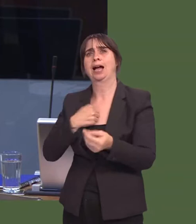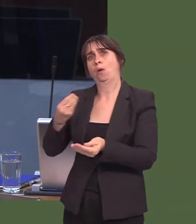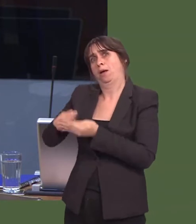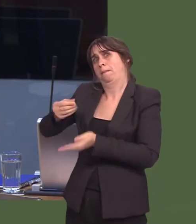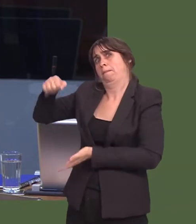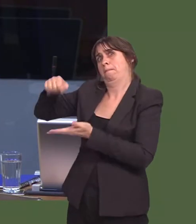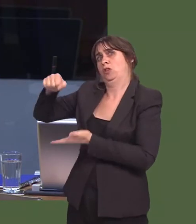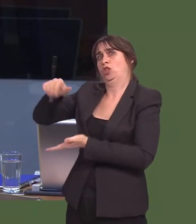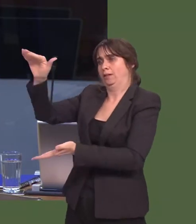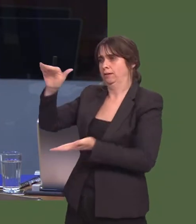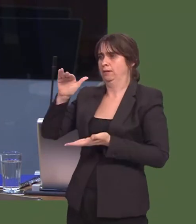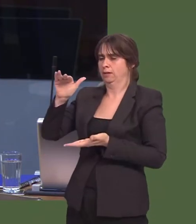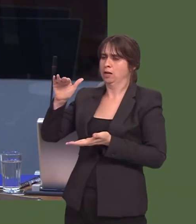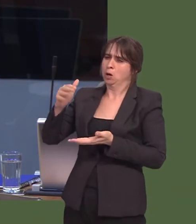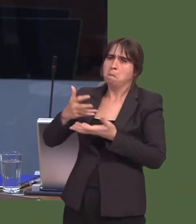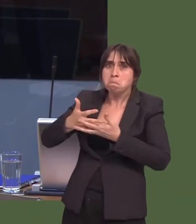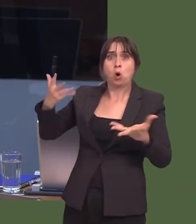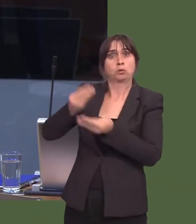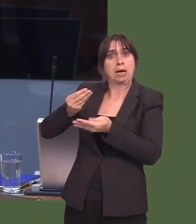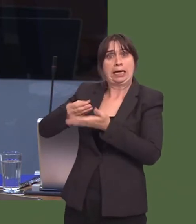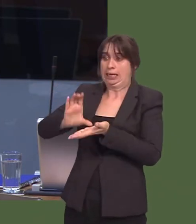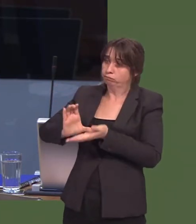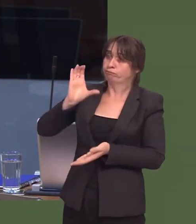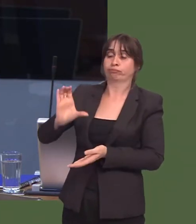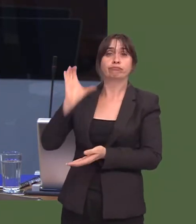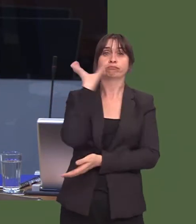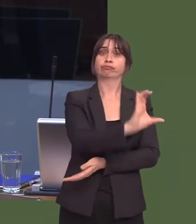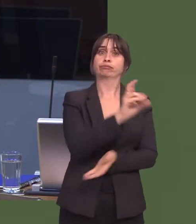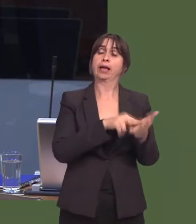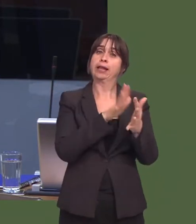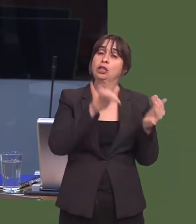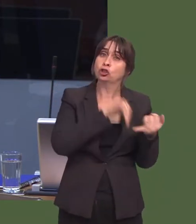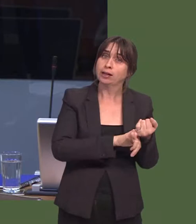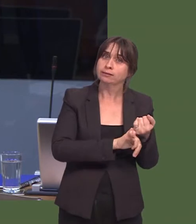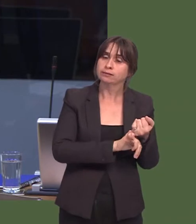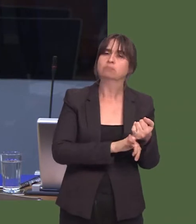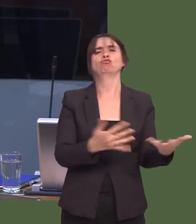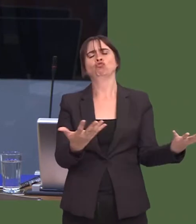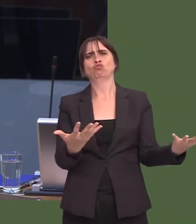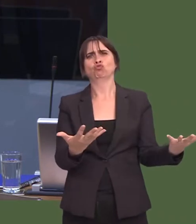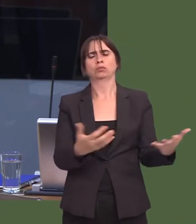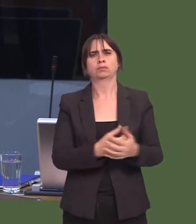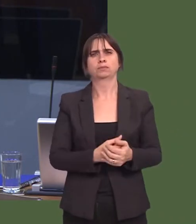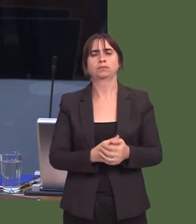which reflects its importance to our people. Are you satisfied with the financial governance of the NHS?